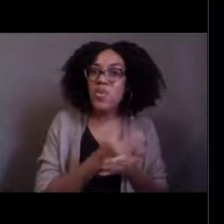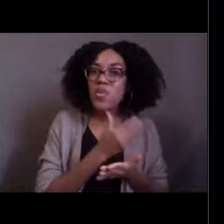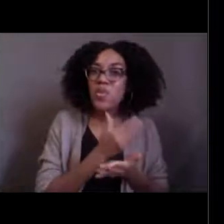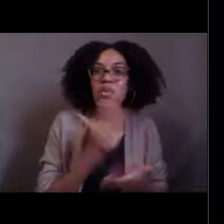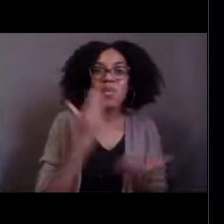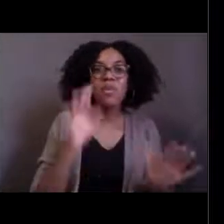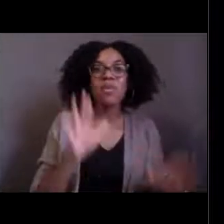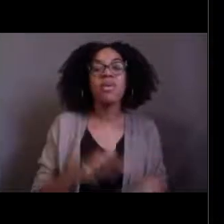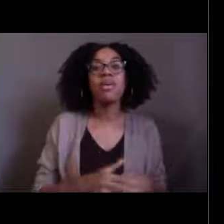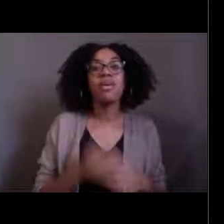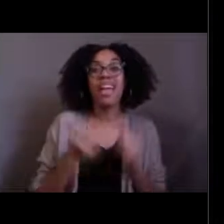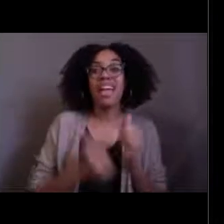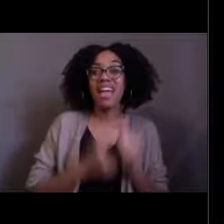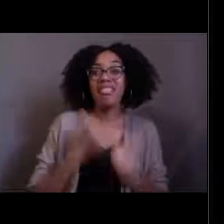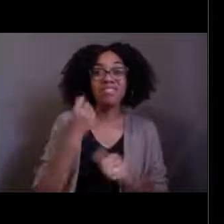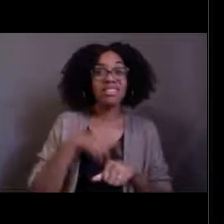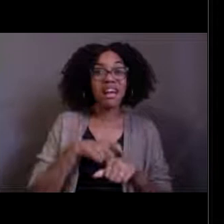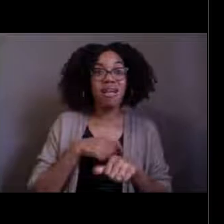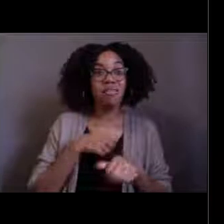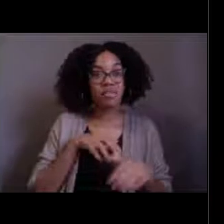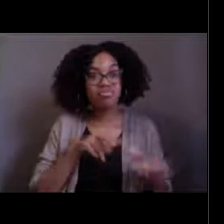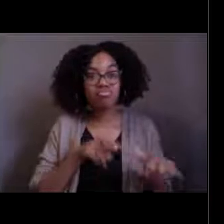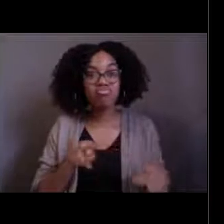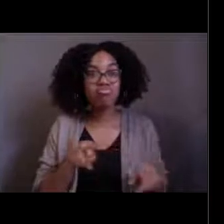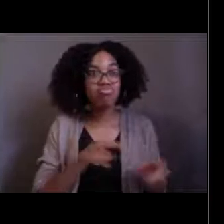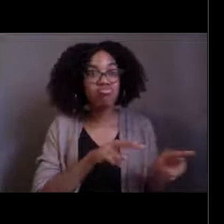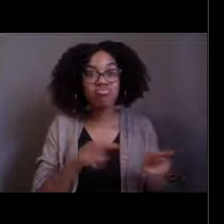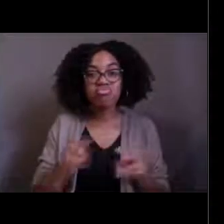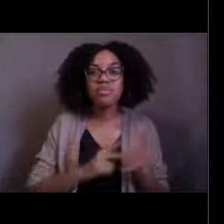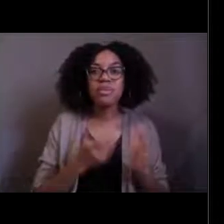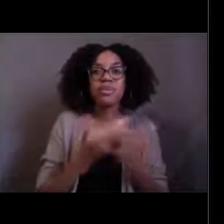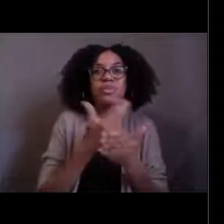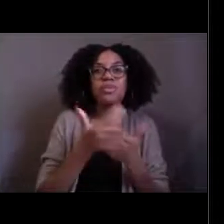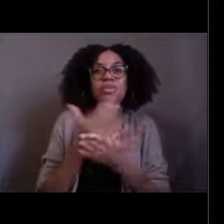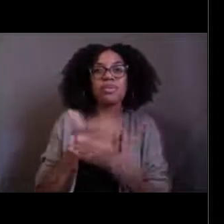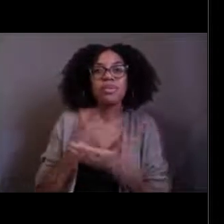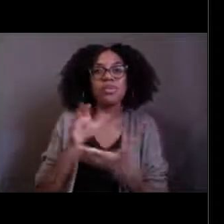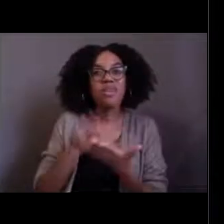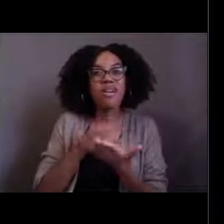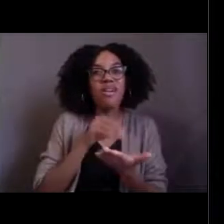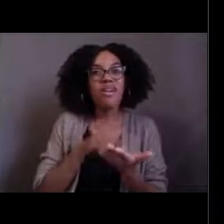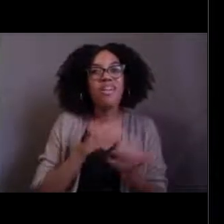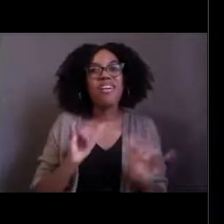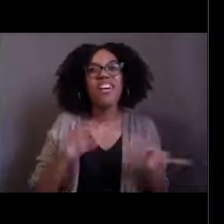and that's part of what makes me really excited about my job. So Grace, I have some time for questions.